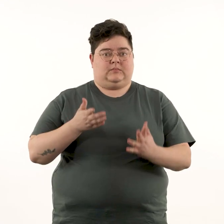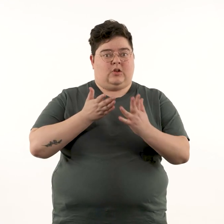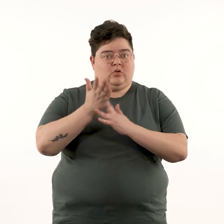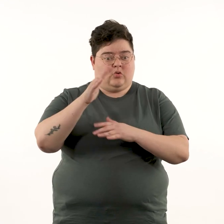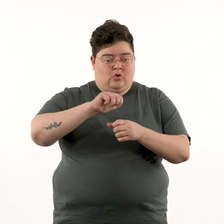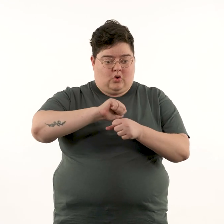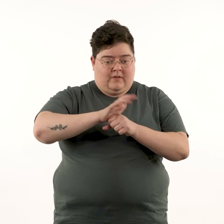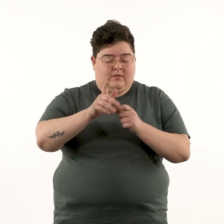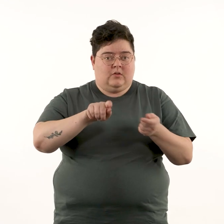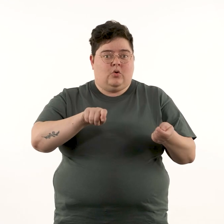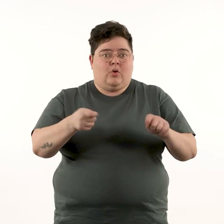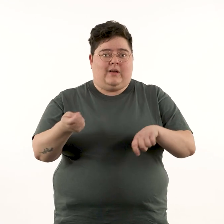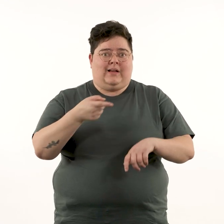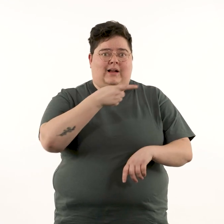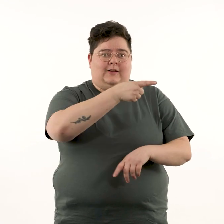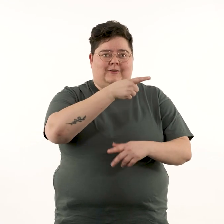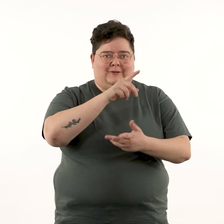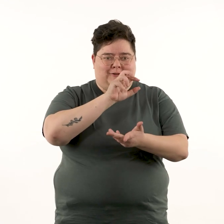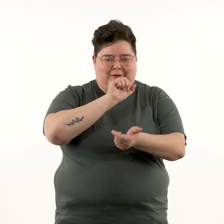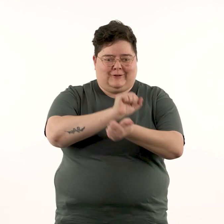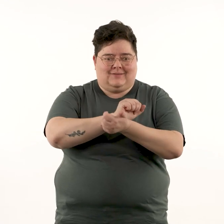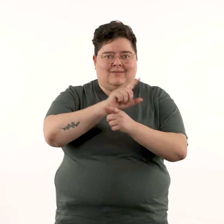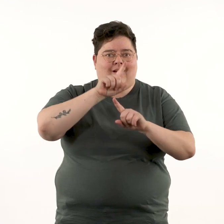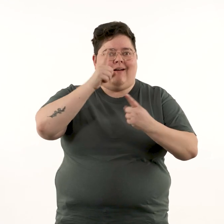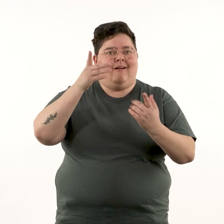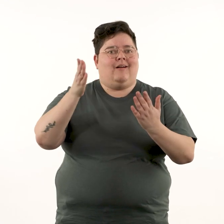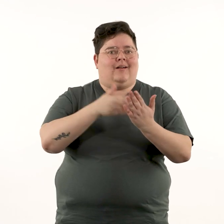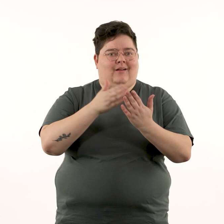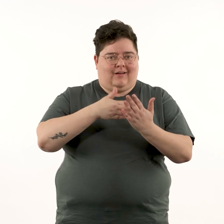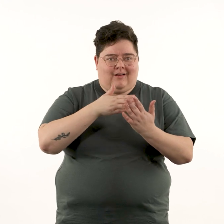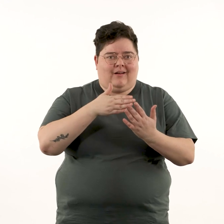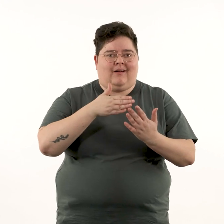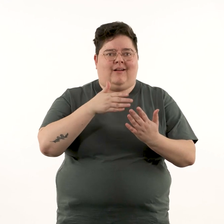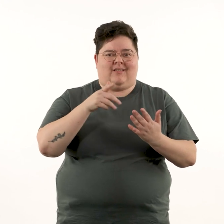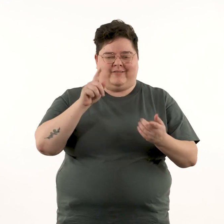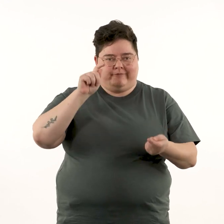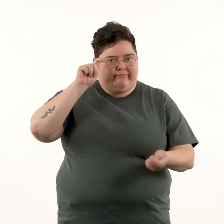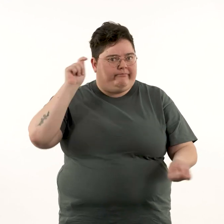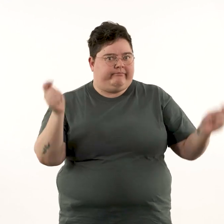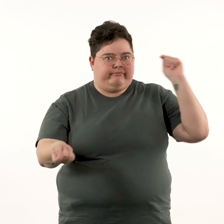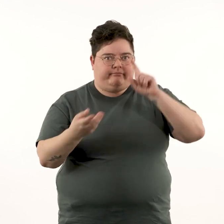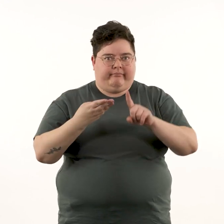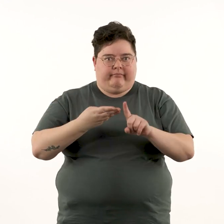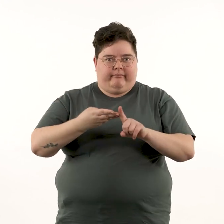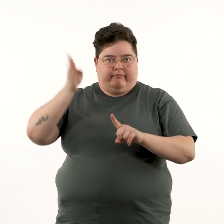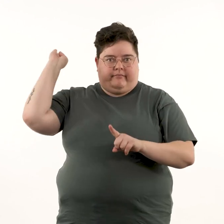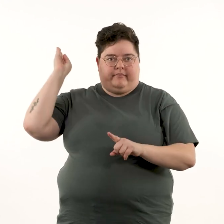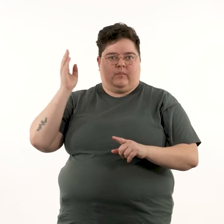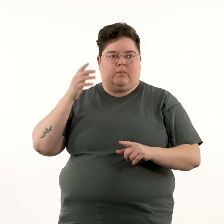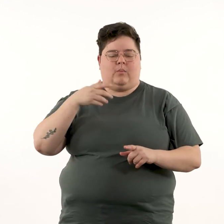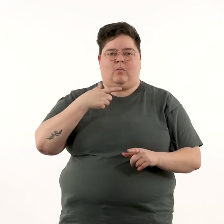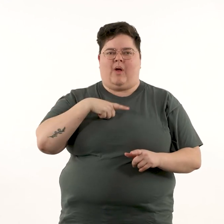During the COVID lockdowns, Guido Maestri’s painting practice took an unusual turn.